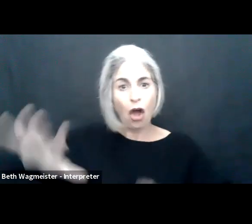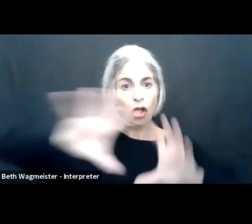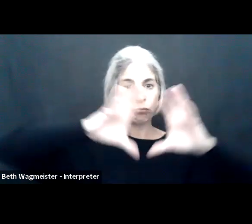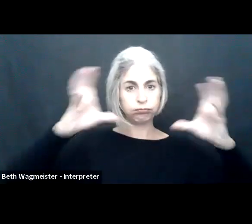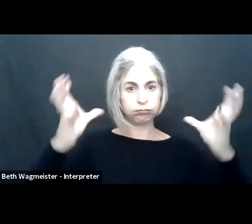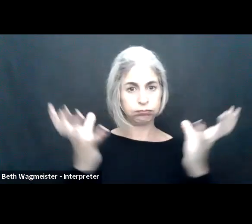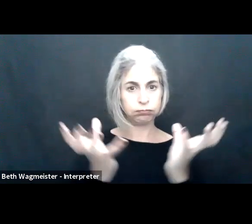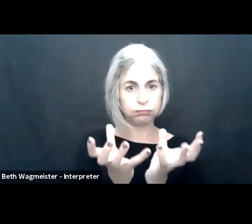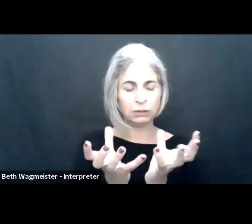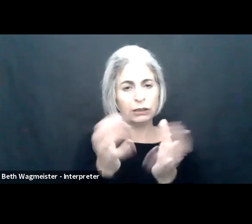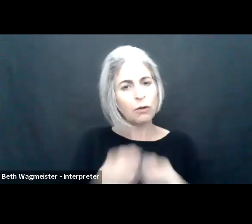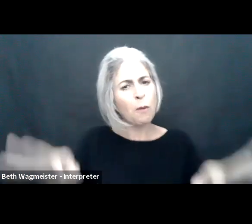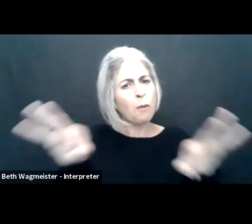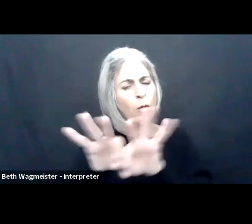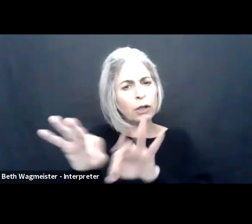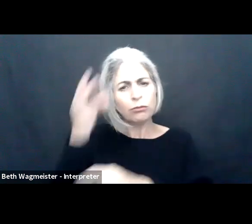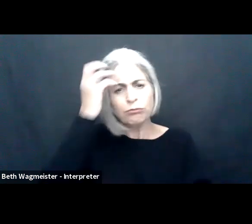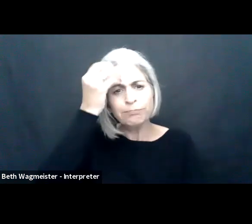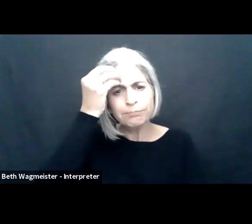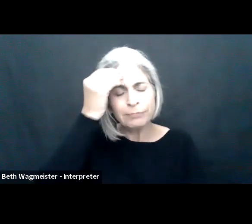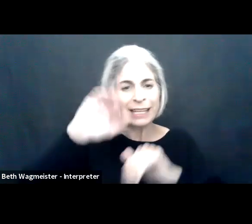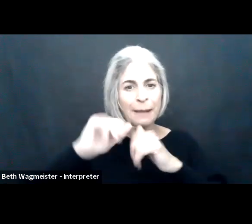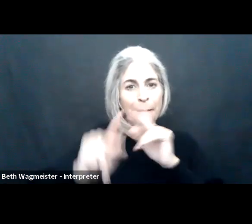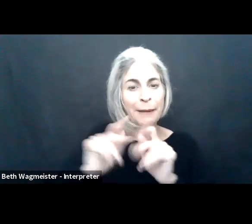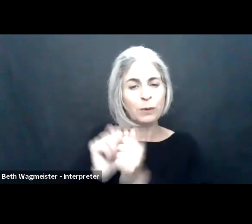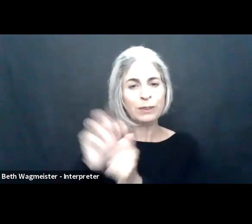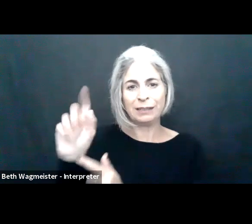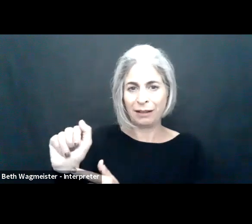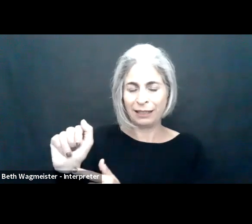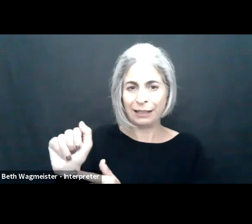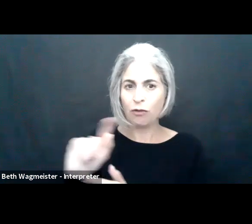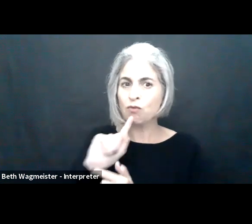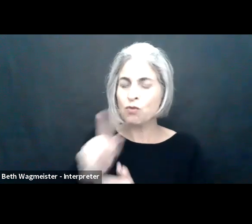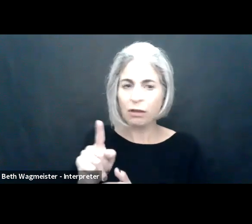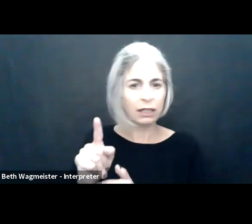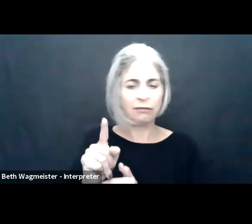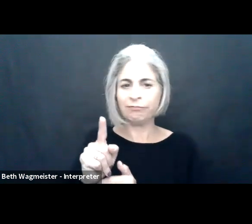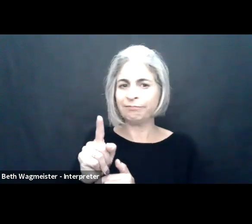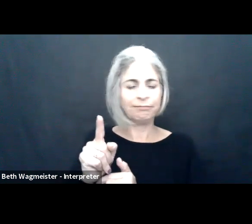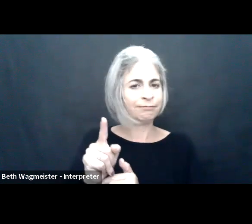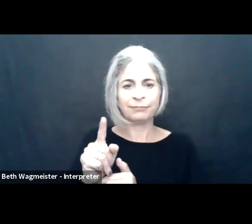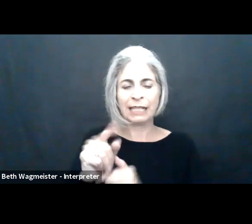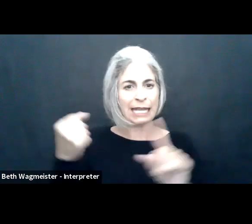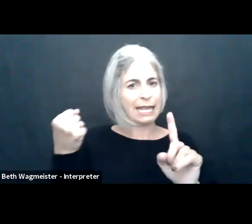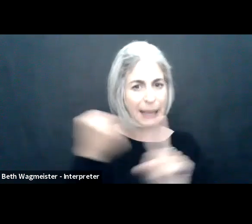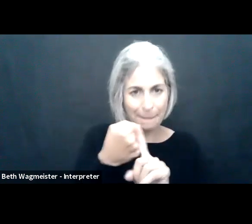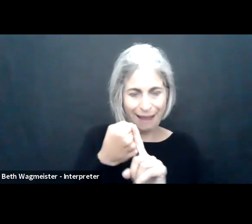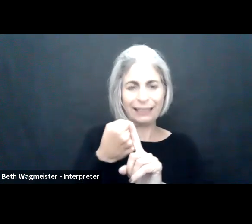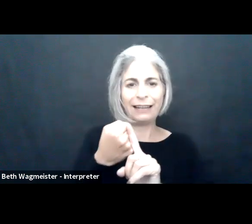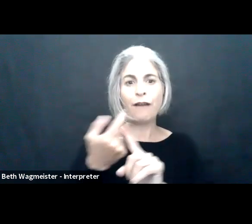as covid continues to have wide-reaching impacts across the globe, it's important to consider how people with disabilities